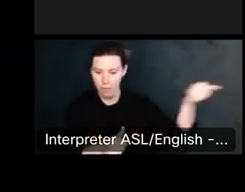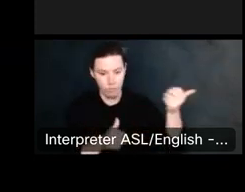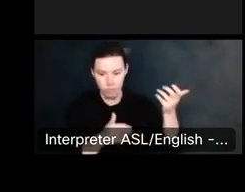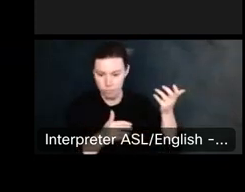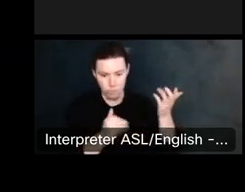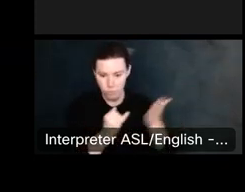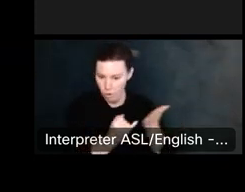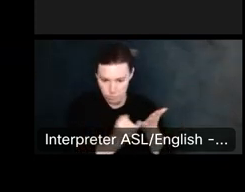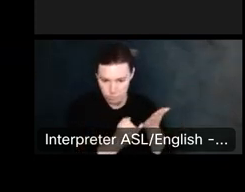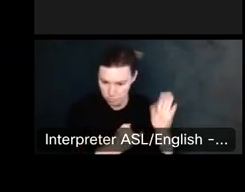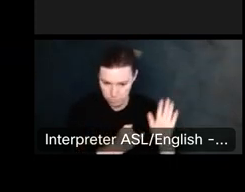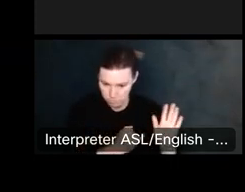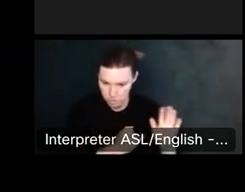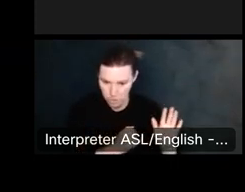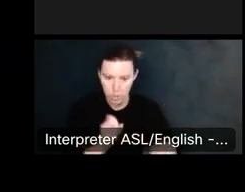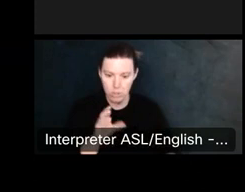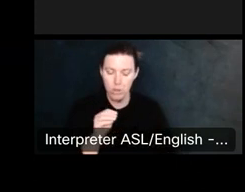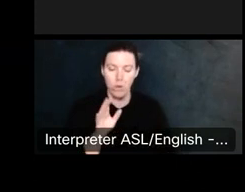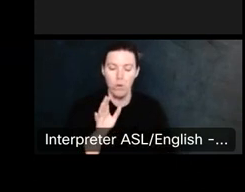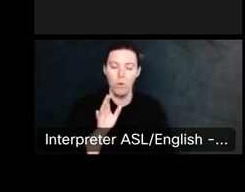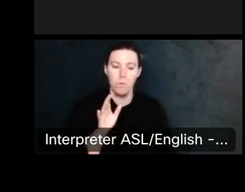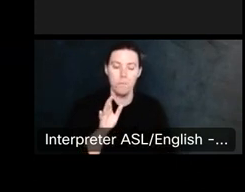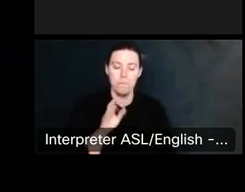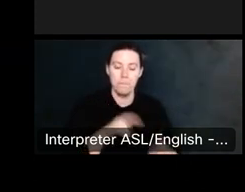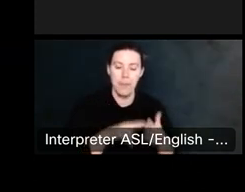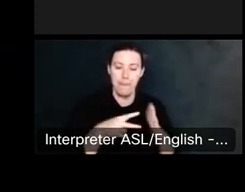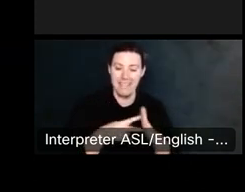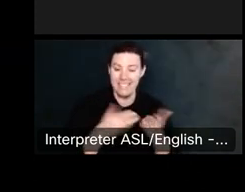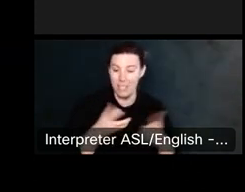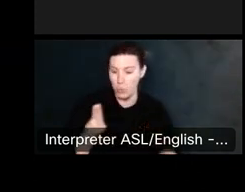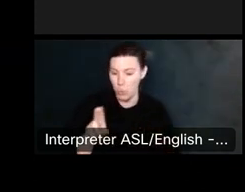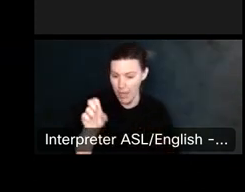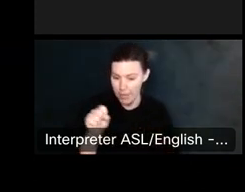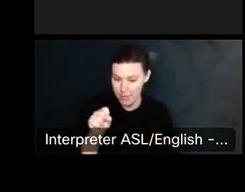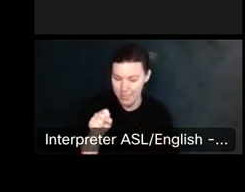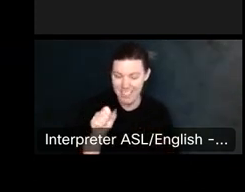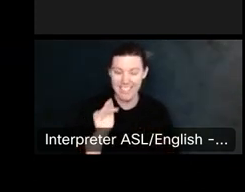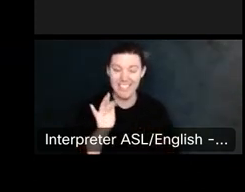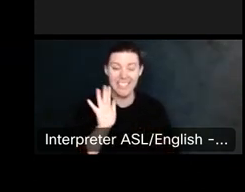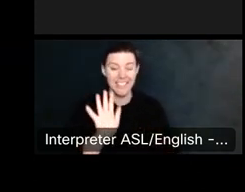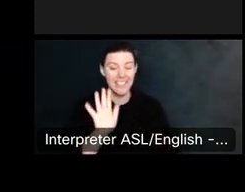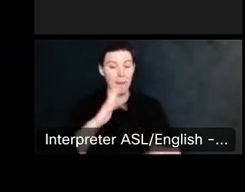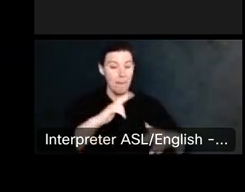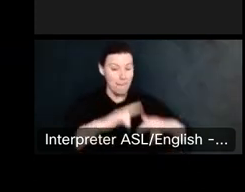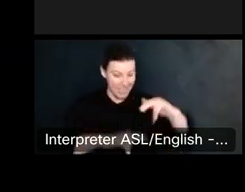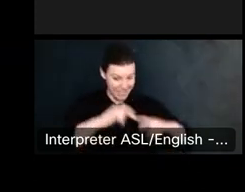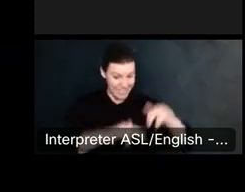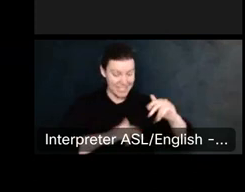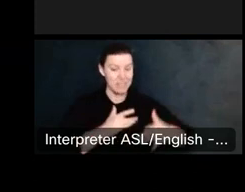So, in the U. S. Typically buildings are protected under copyright.